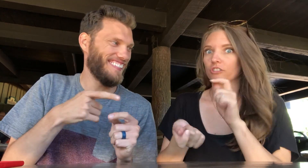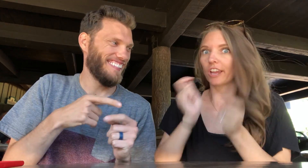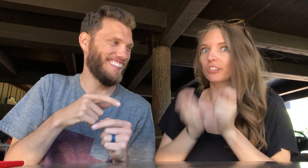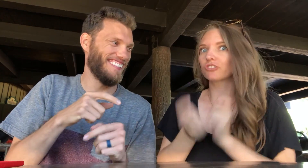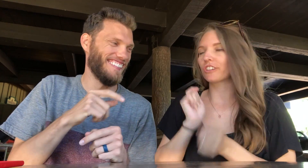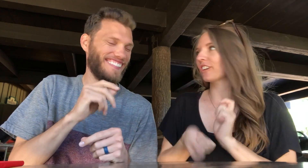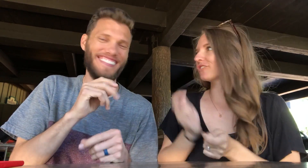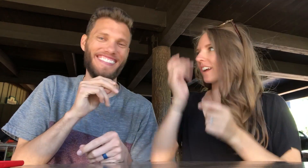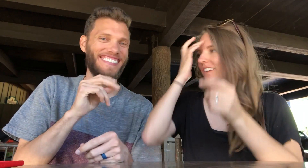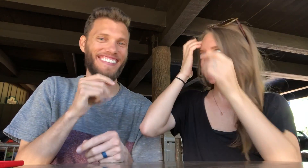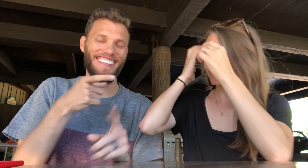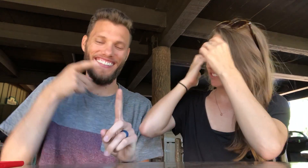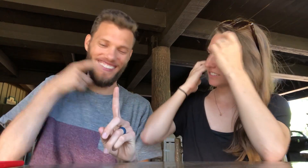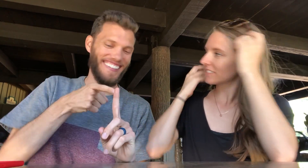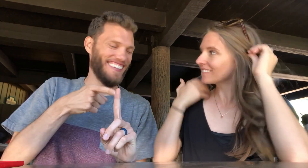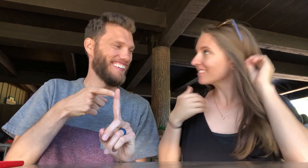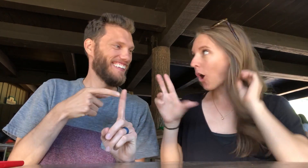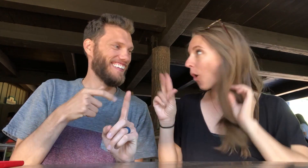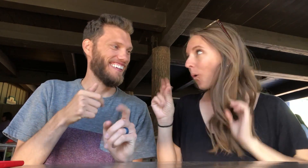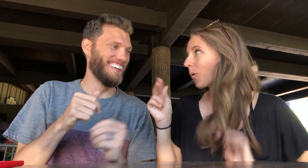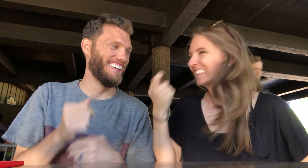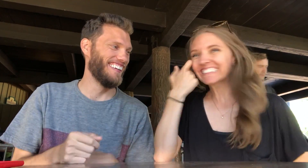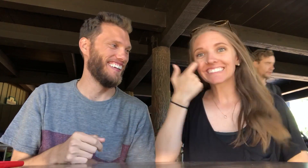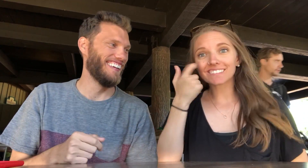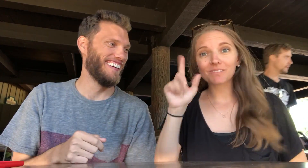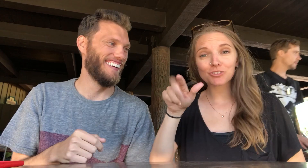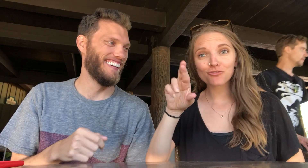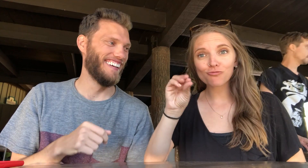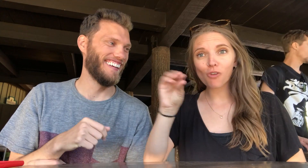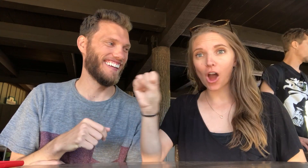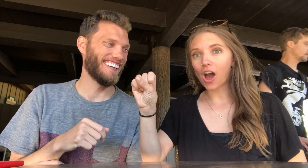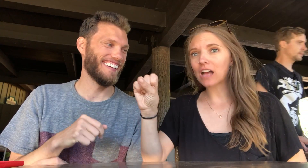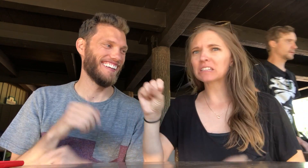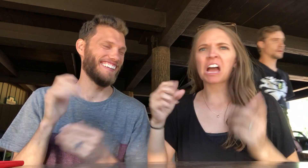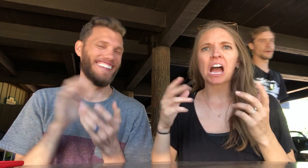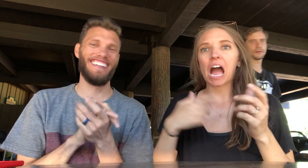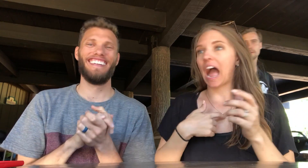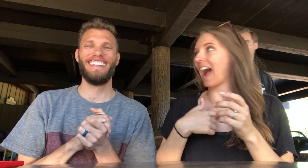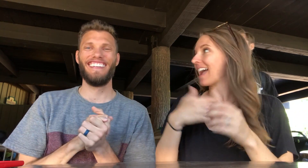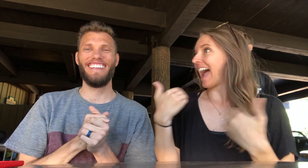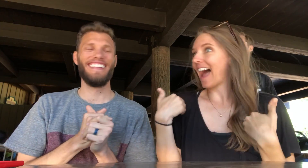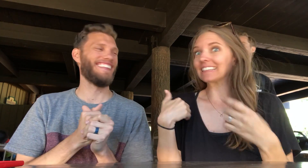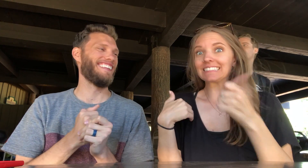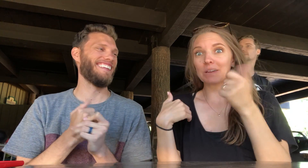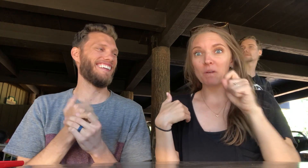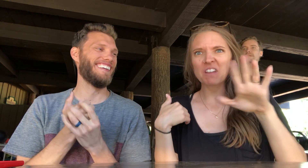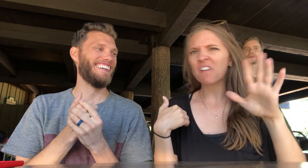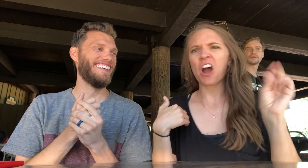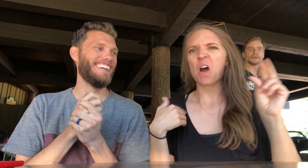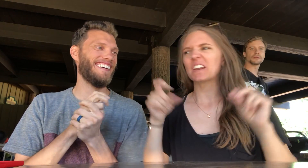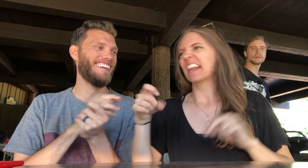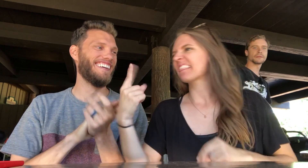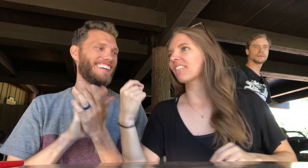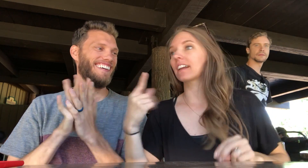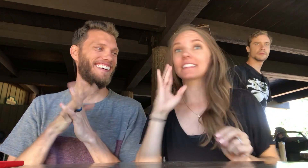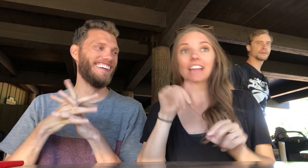It always changes. I need a specific number. C: No We just went to Ross, I gave you a 10.5 and you said you needed an 11.